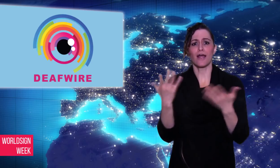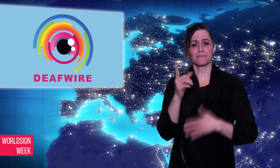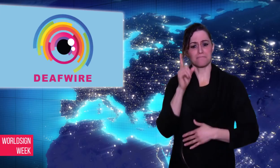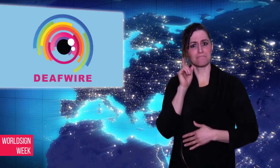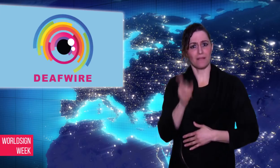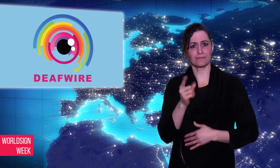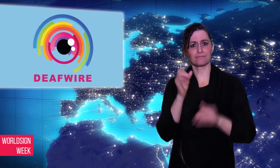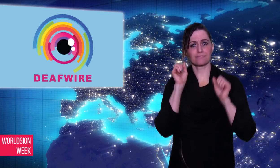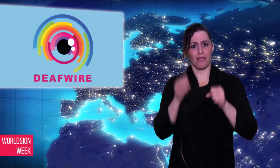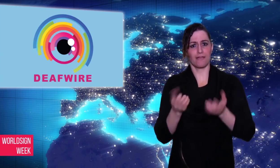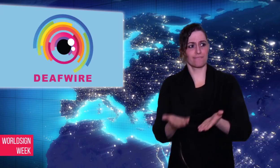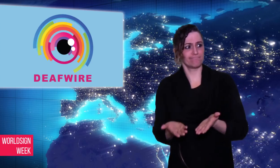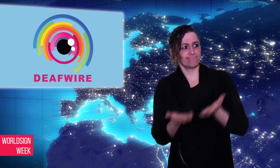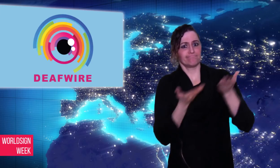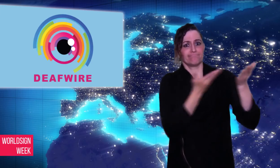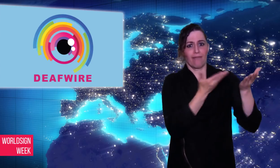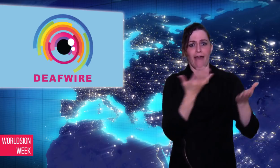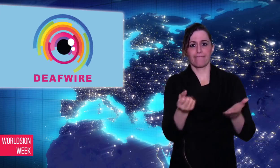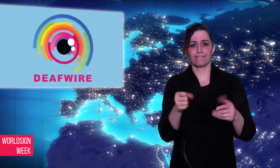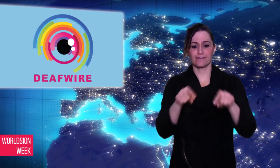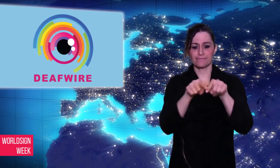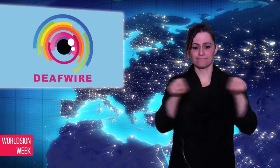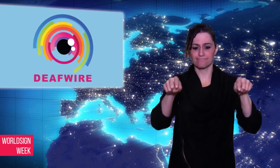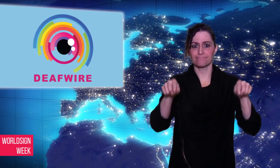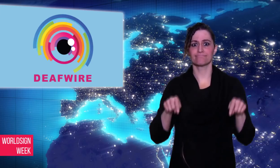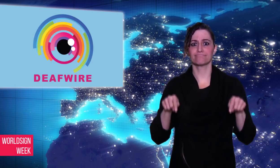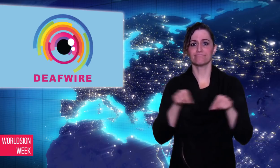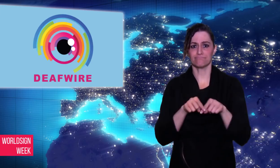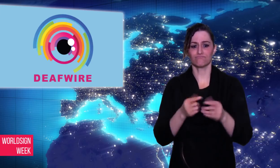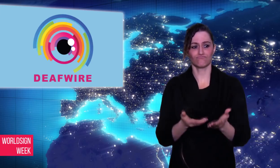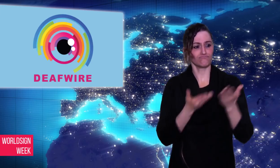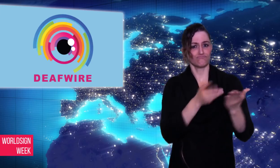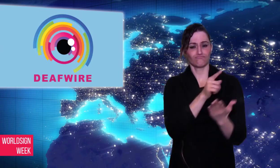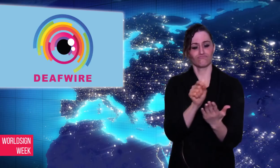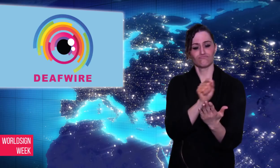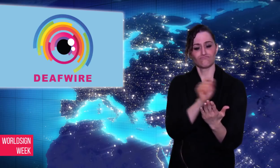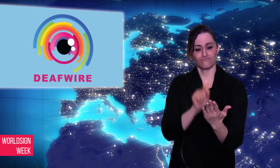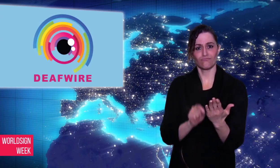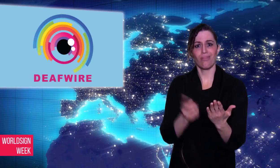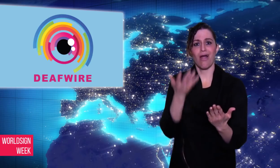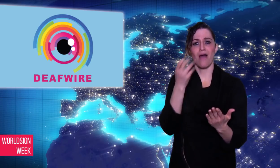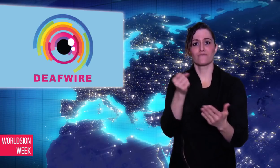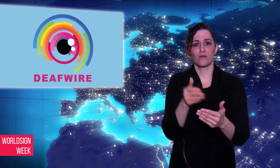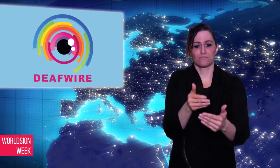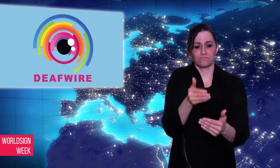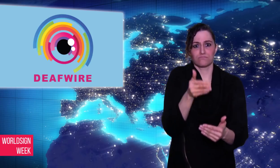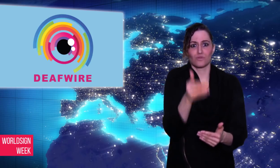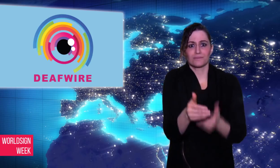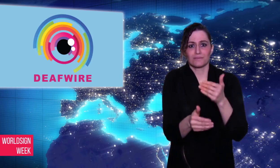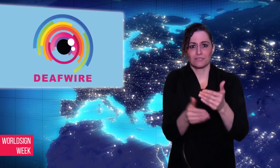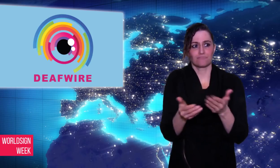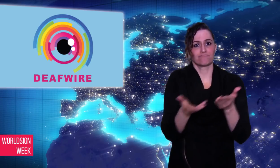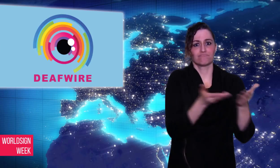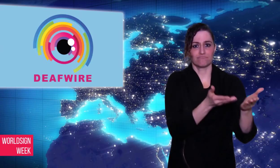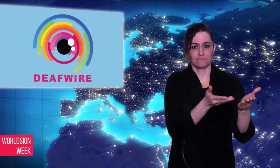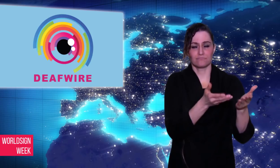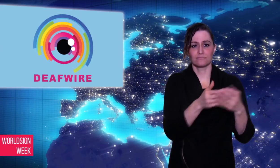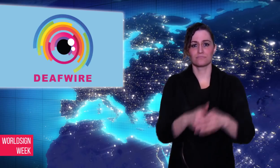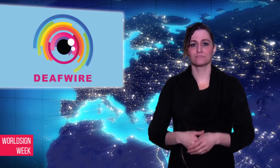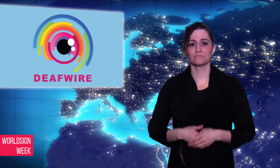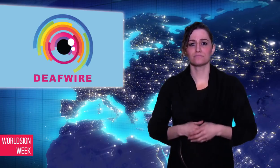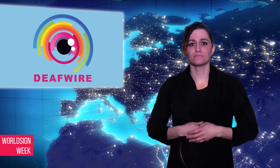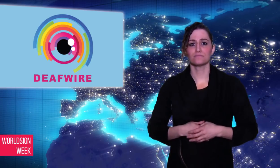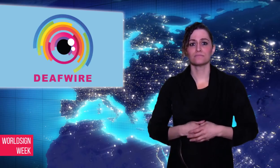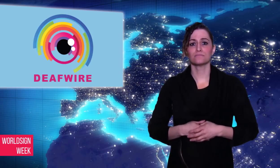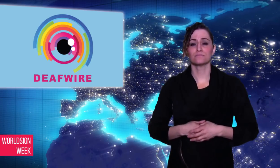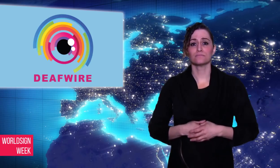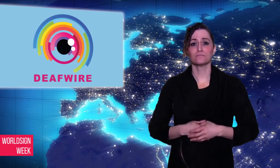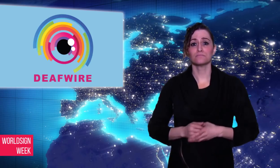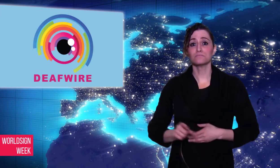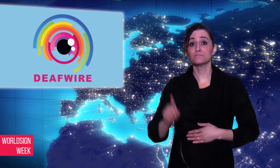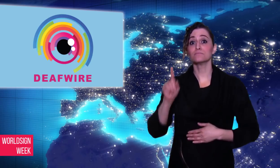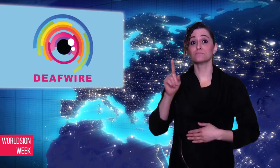for poorly performing sign language